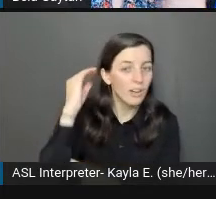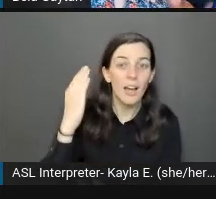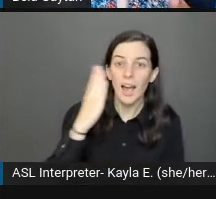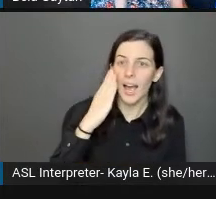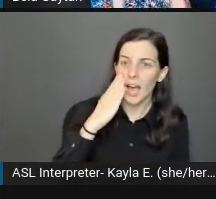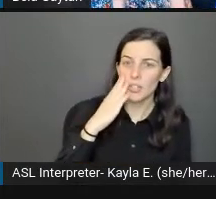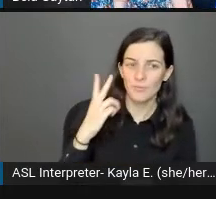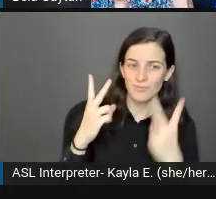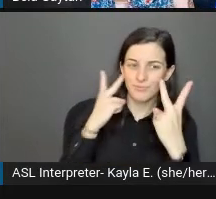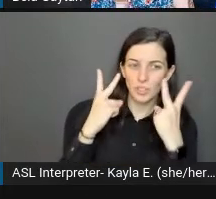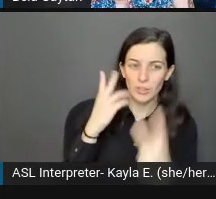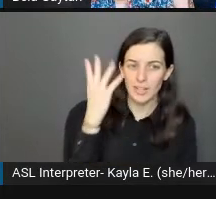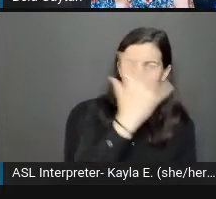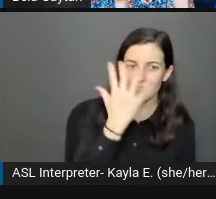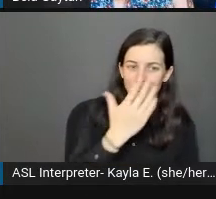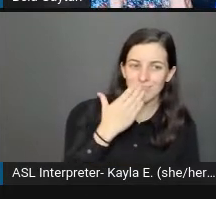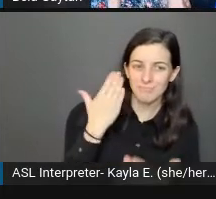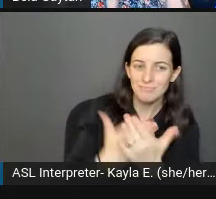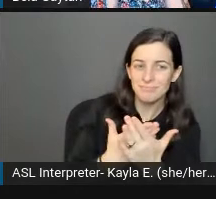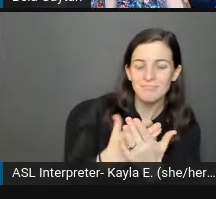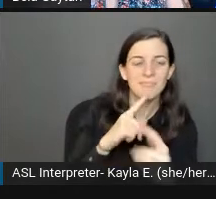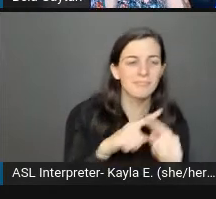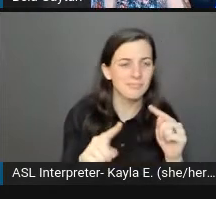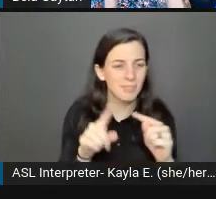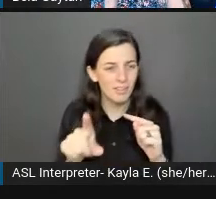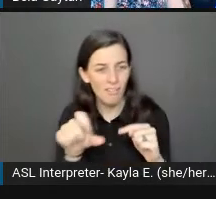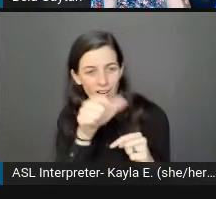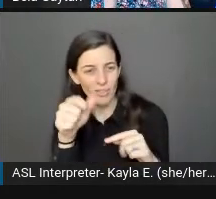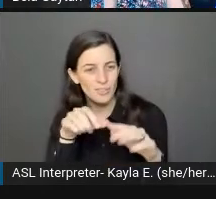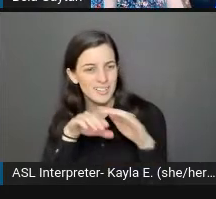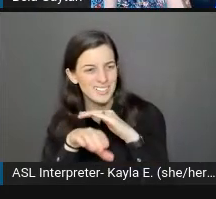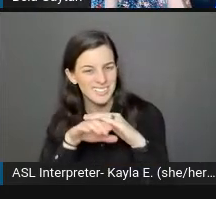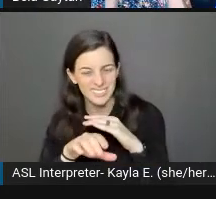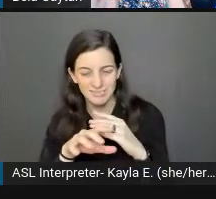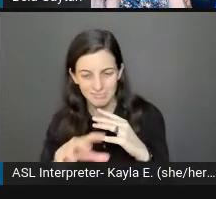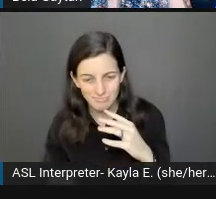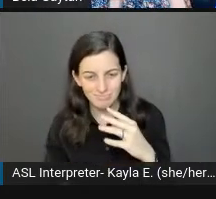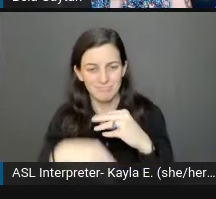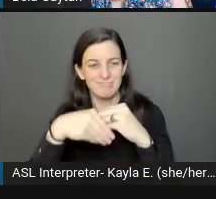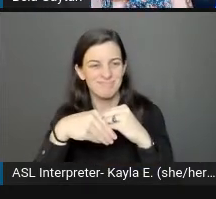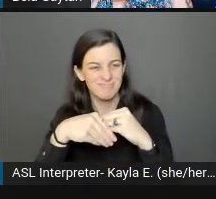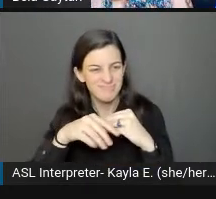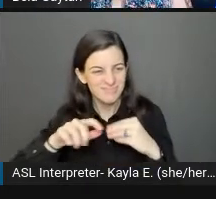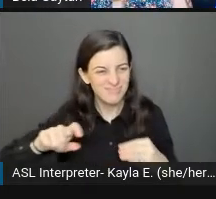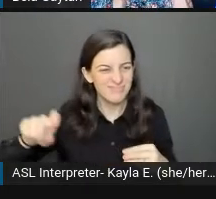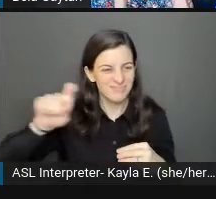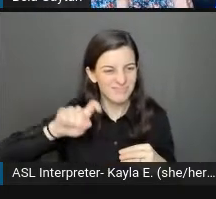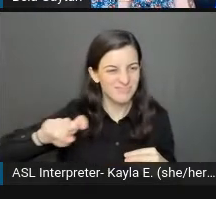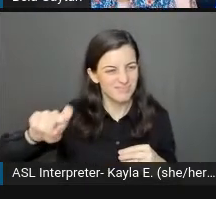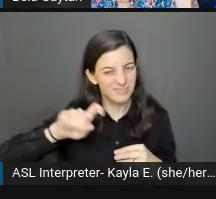to be mindful of any type of excessive movement or action that someone has to take.